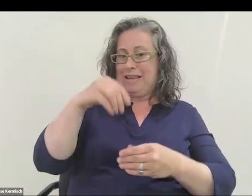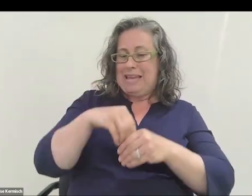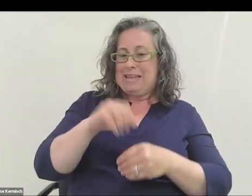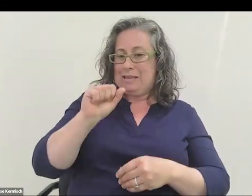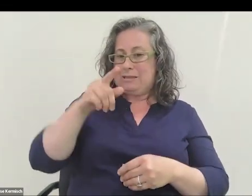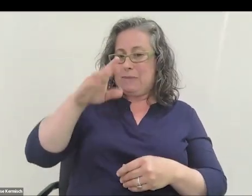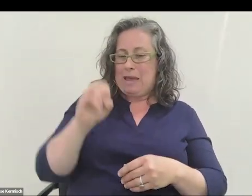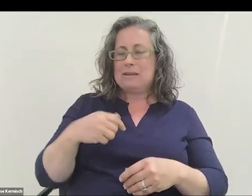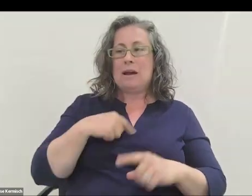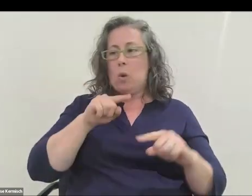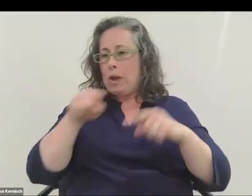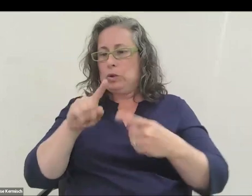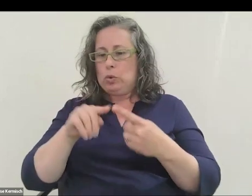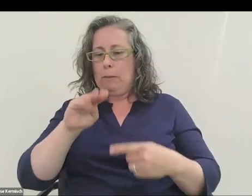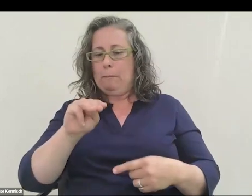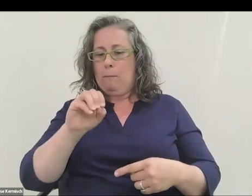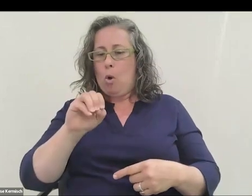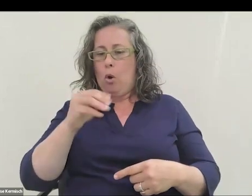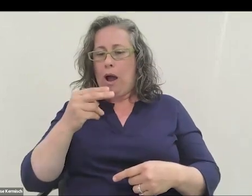I went out to the Mojave Desert to see that launch.